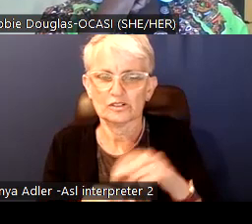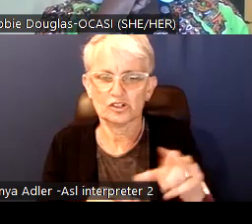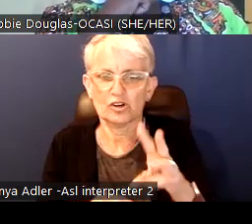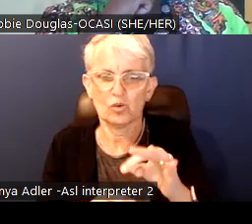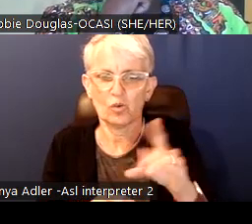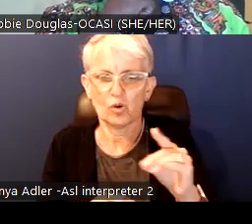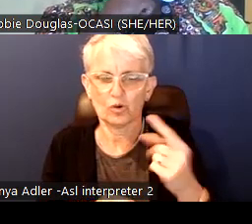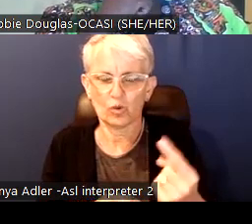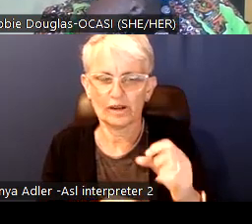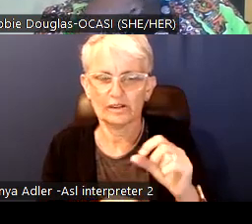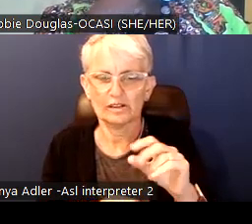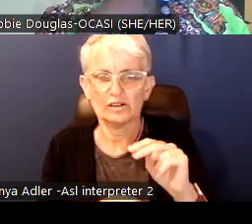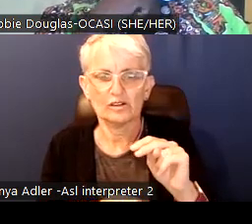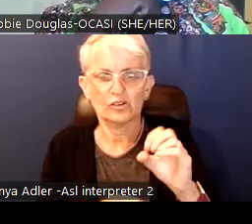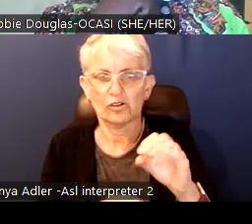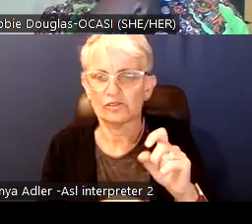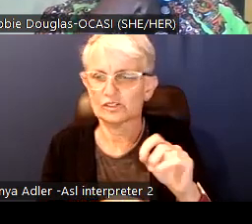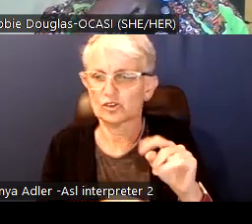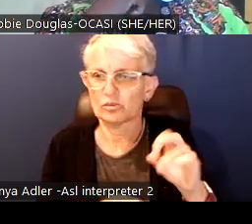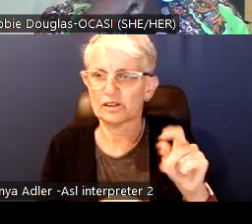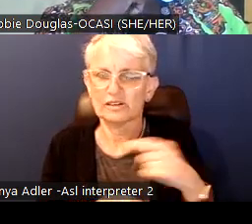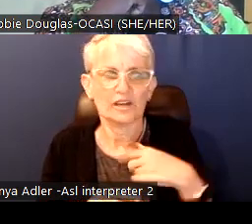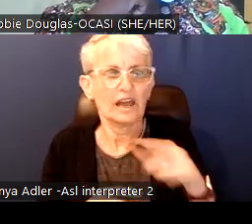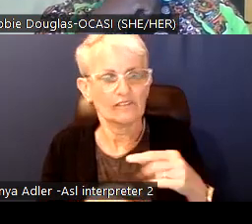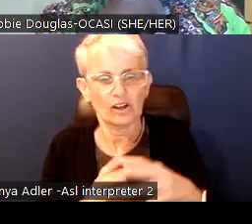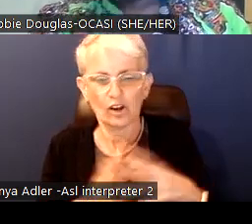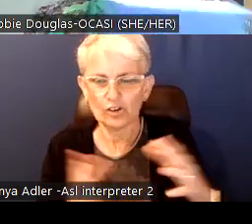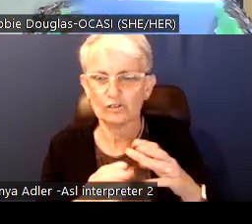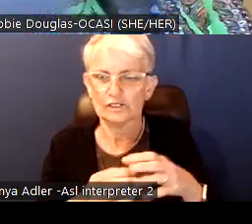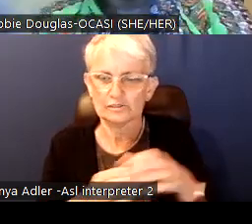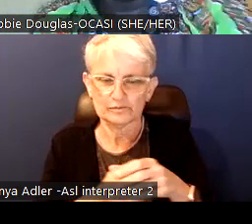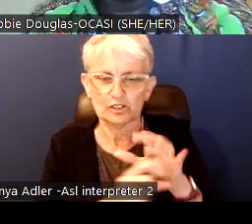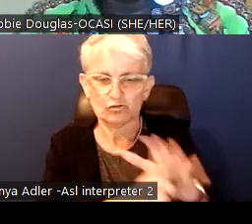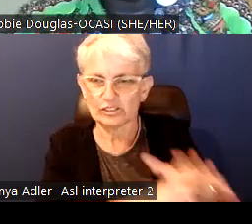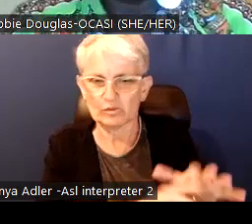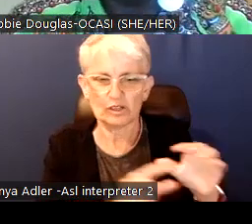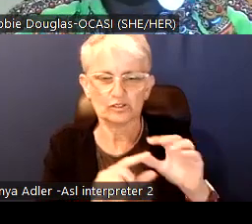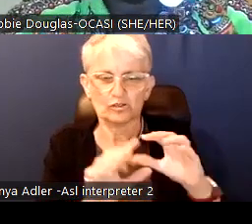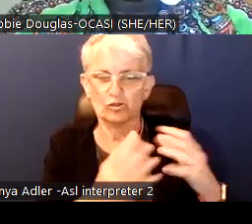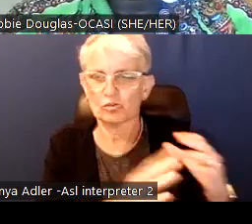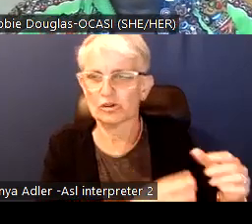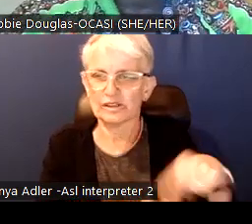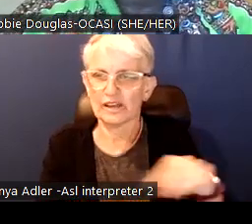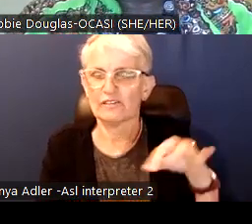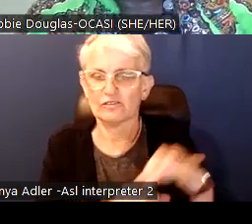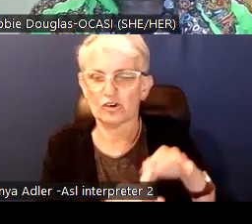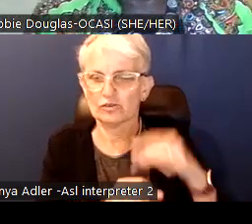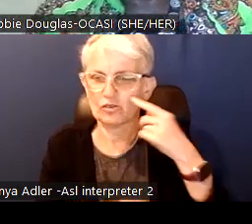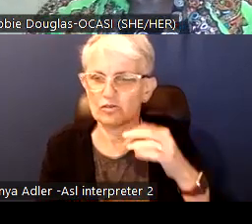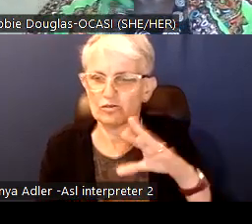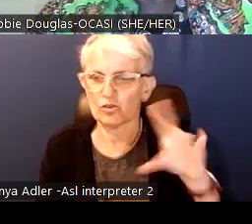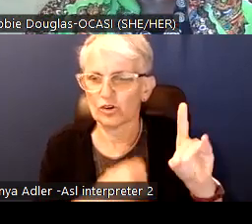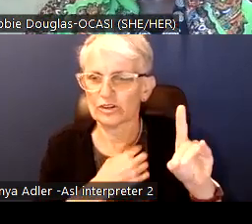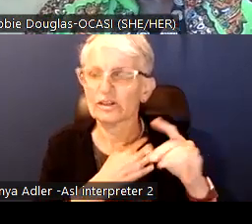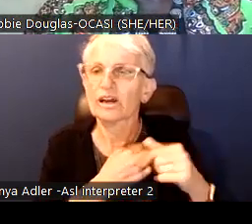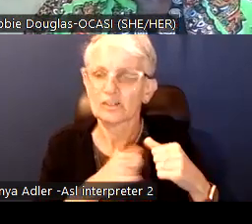Significant significant racialized population voted for and continued to vote for the Ford